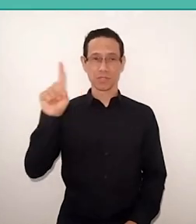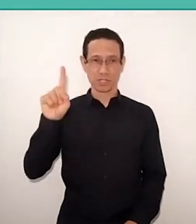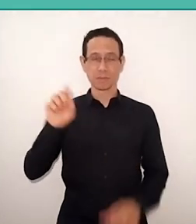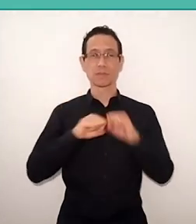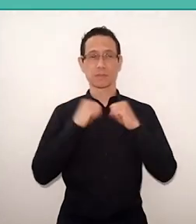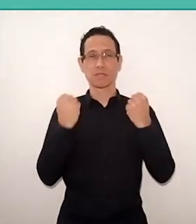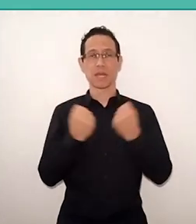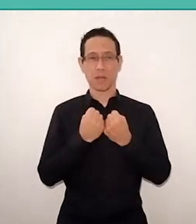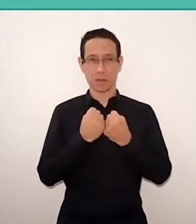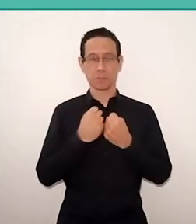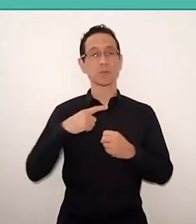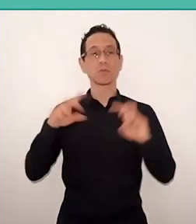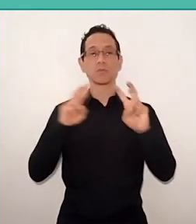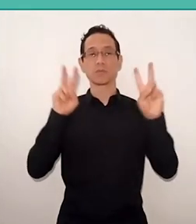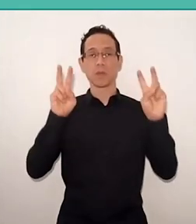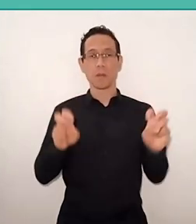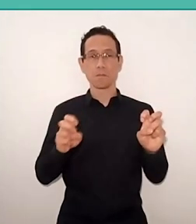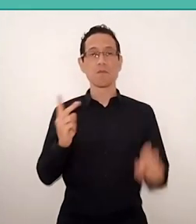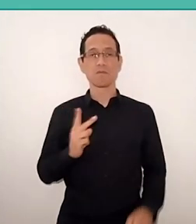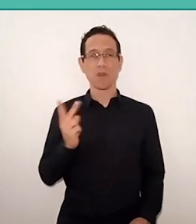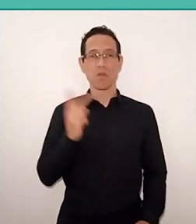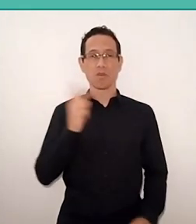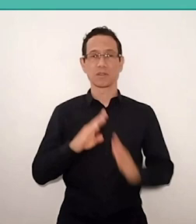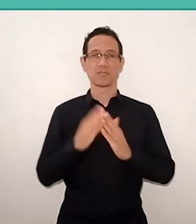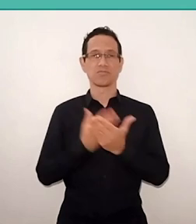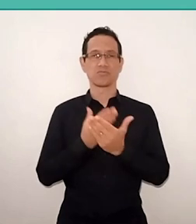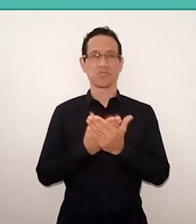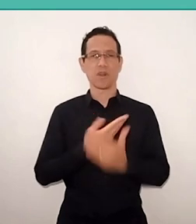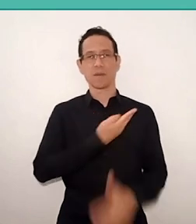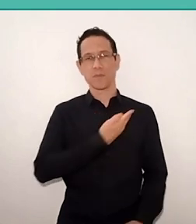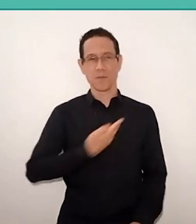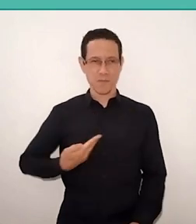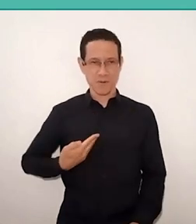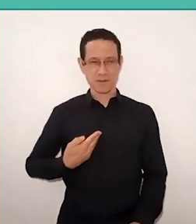with the theme “The Value of Public School beyond the Pandemic”.